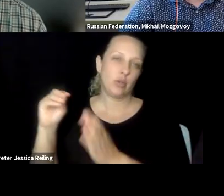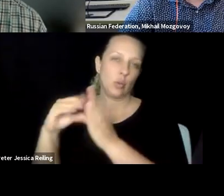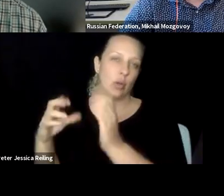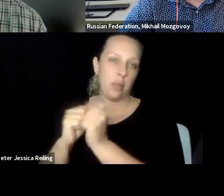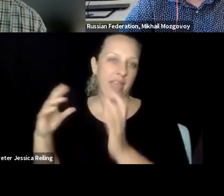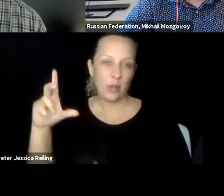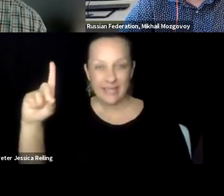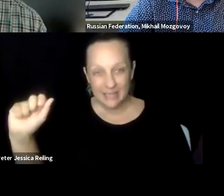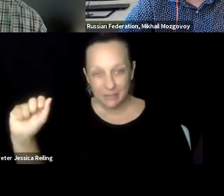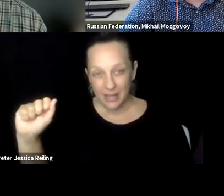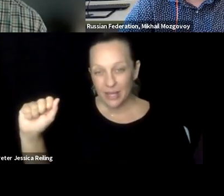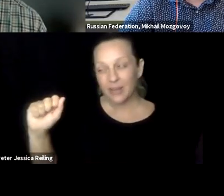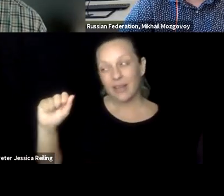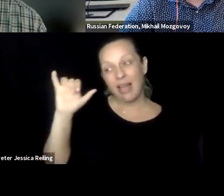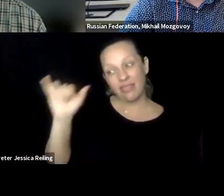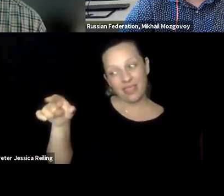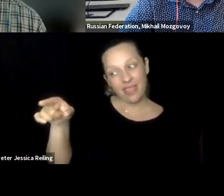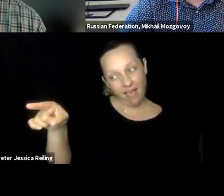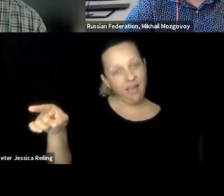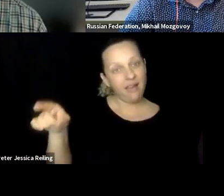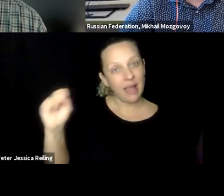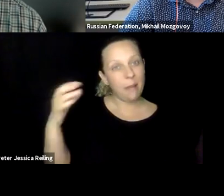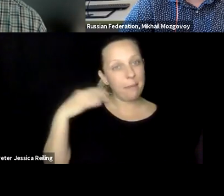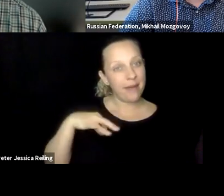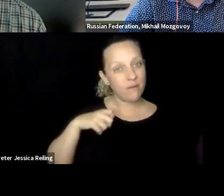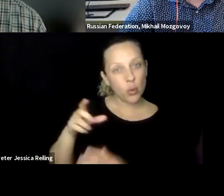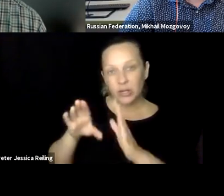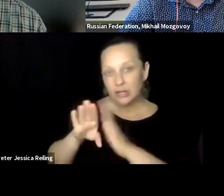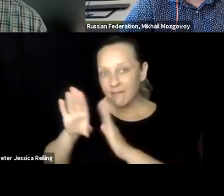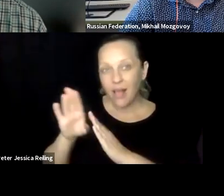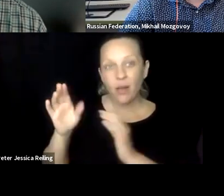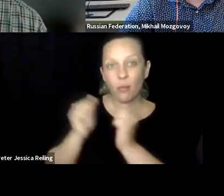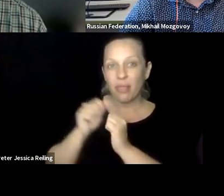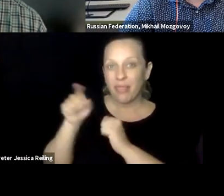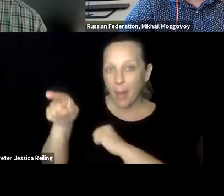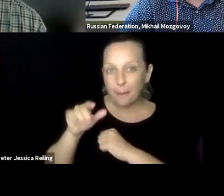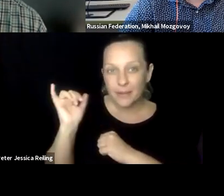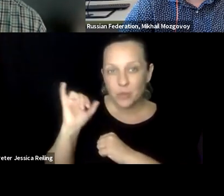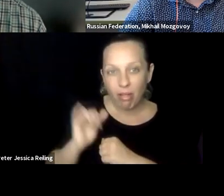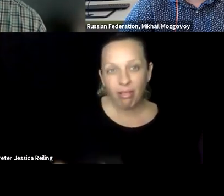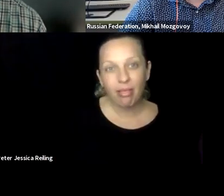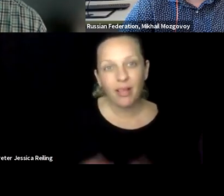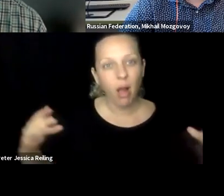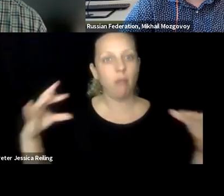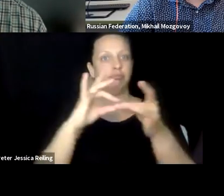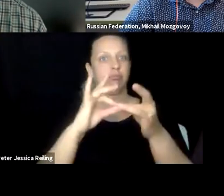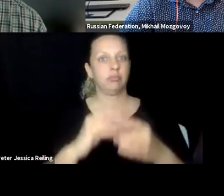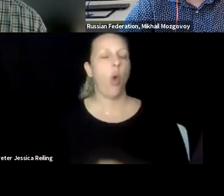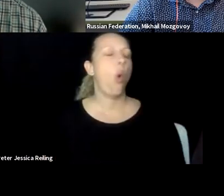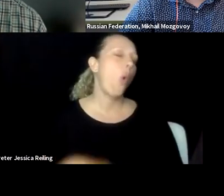with the mainstream students at a university. Is there any consideration in this direction and issues on the platform you